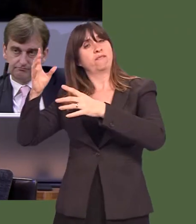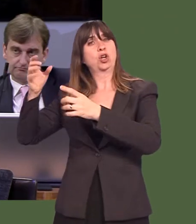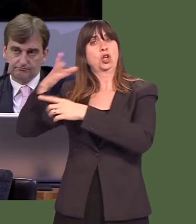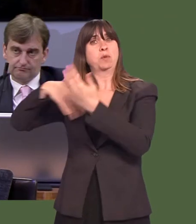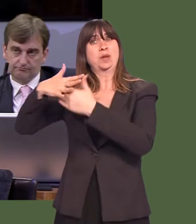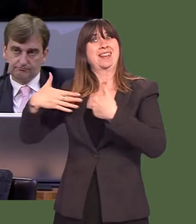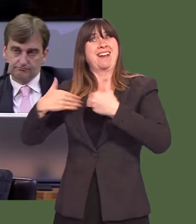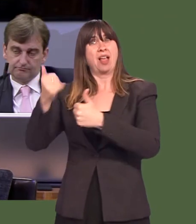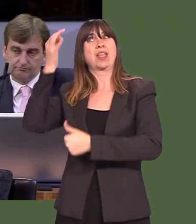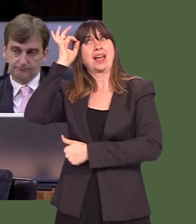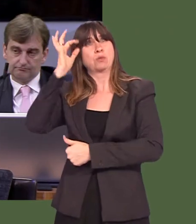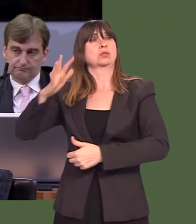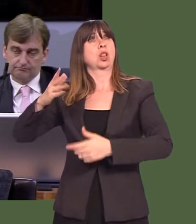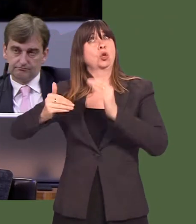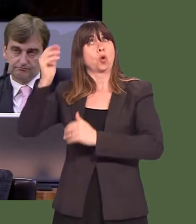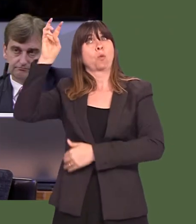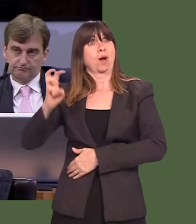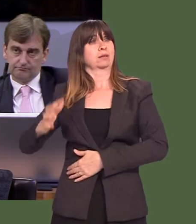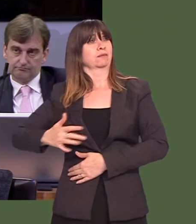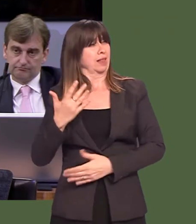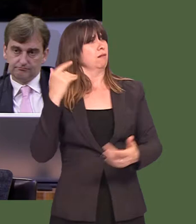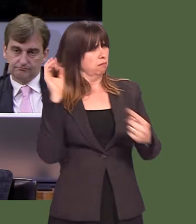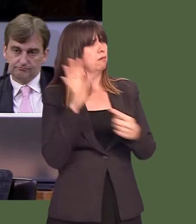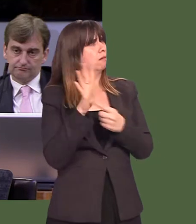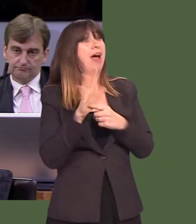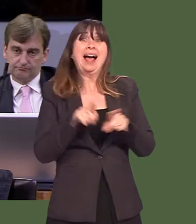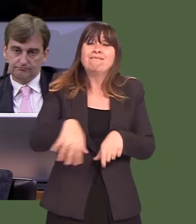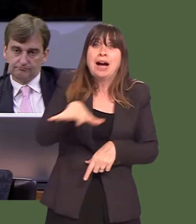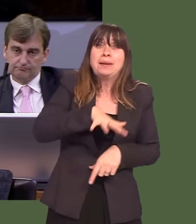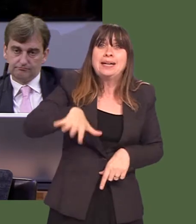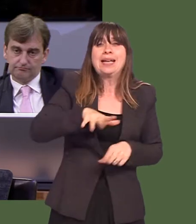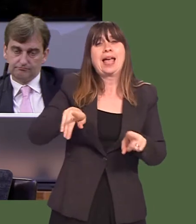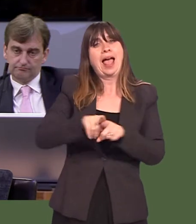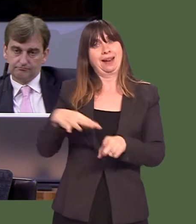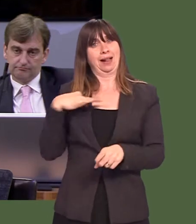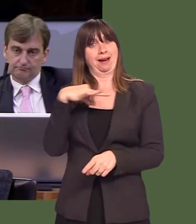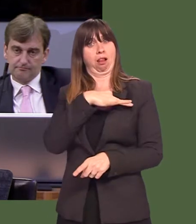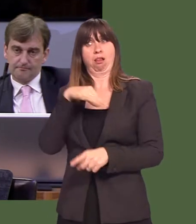this is the head of the community health council in north Wales, along with family members and clinicians.